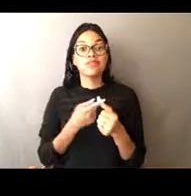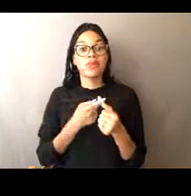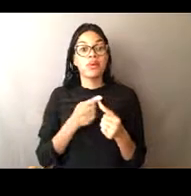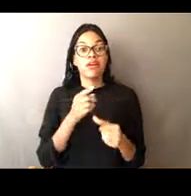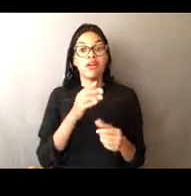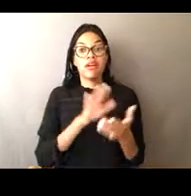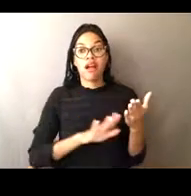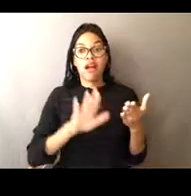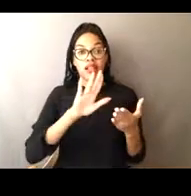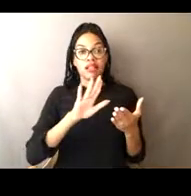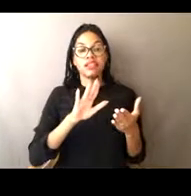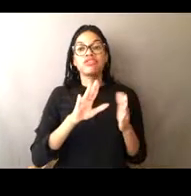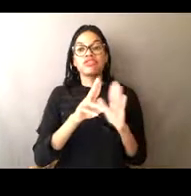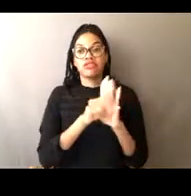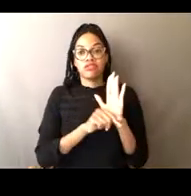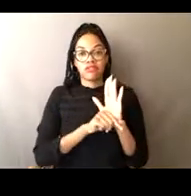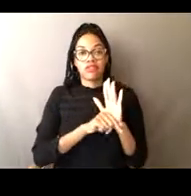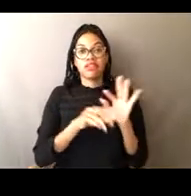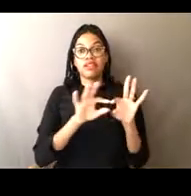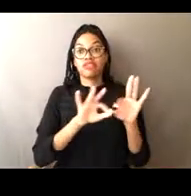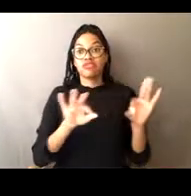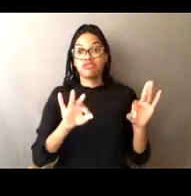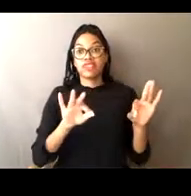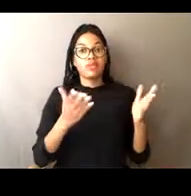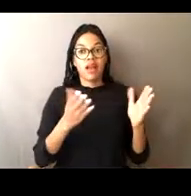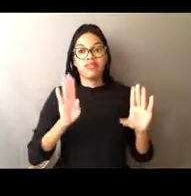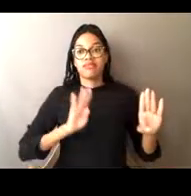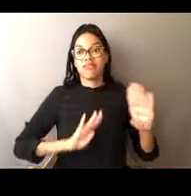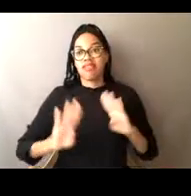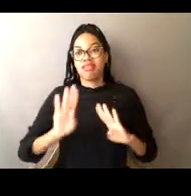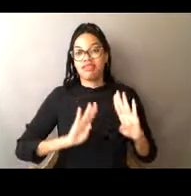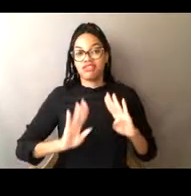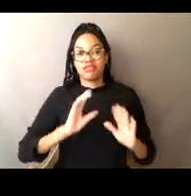in Colorado, and then I came to Alaska to begin working